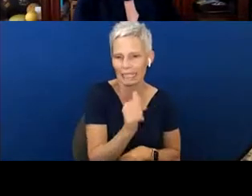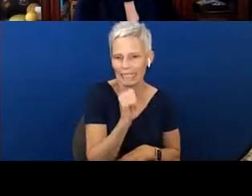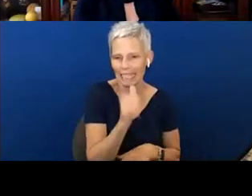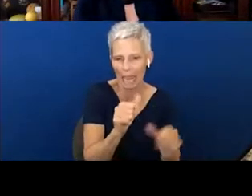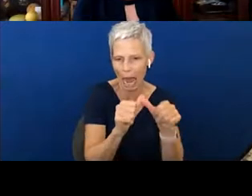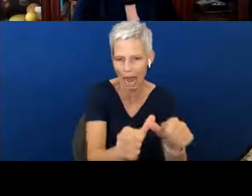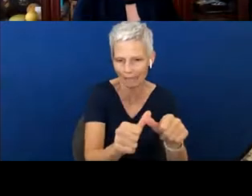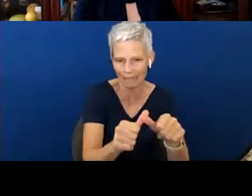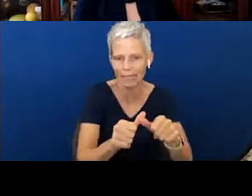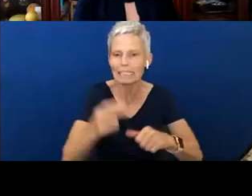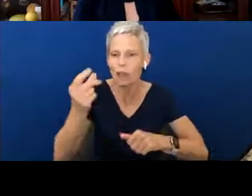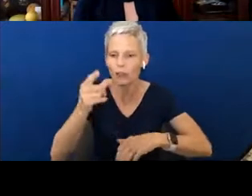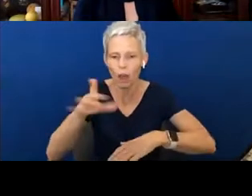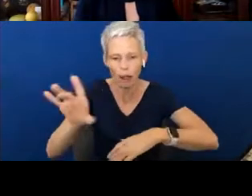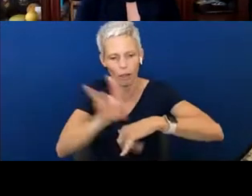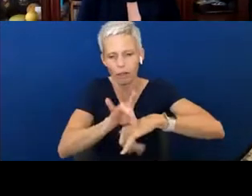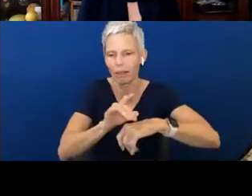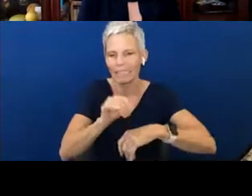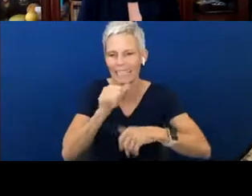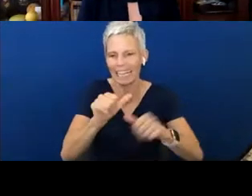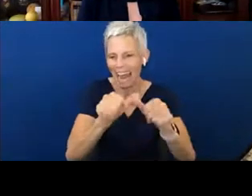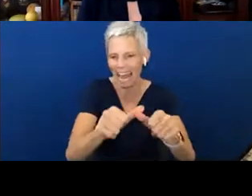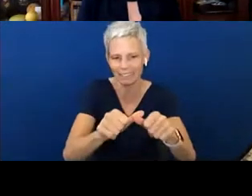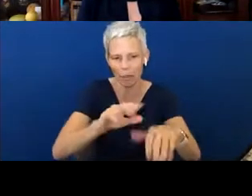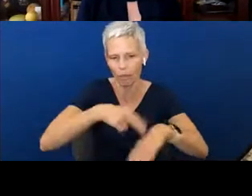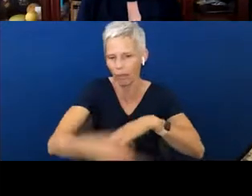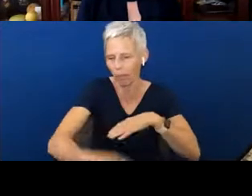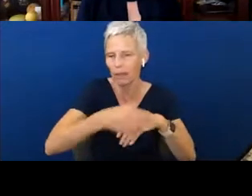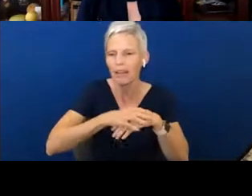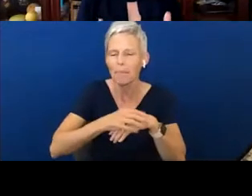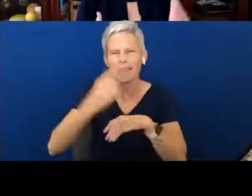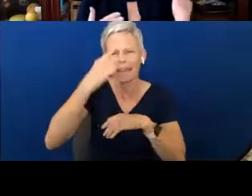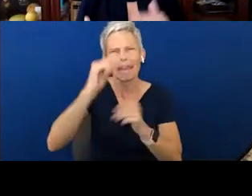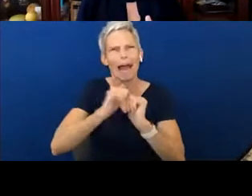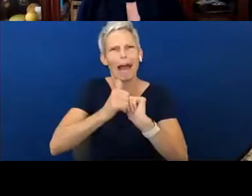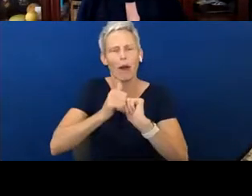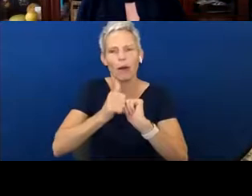obviously. But thinking about how can you do that? You can now, you can download from the computer